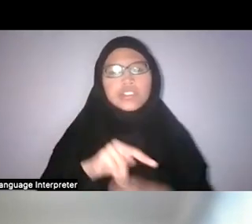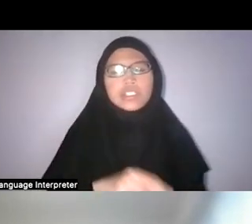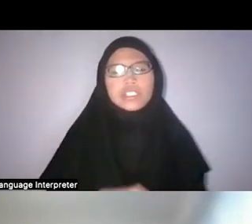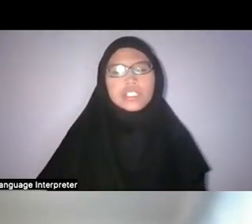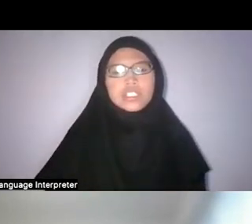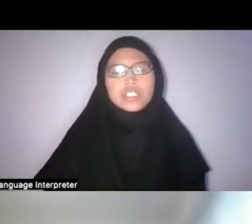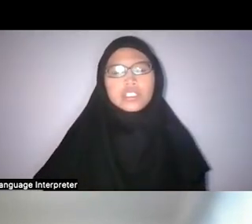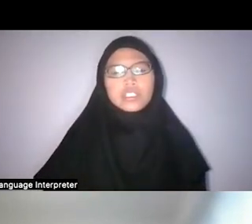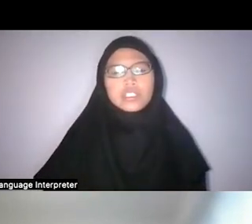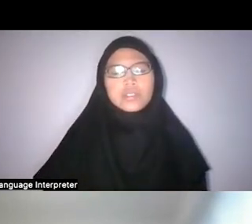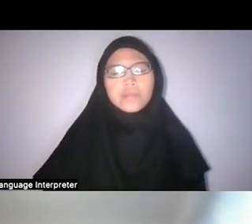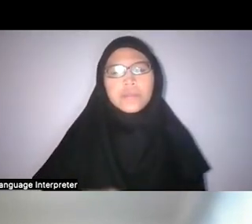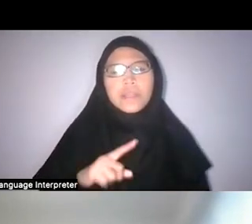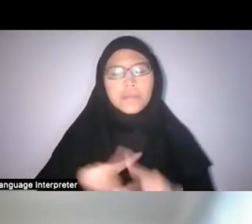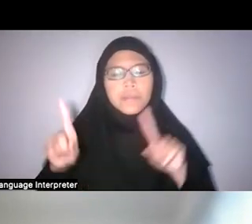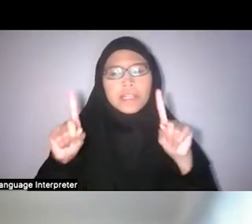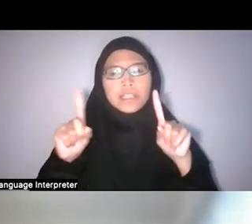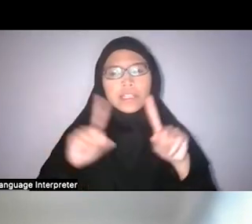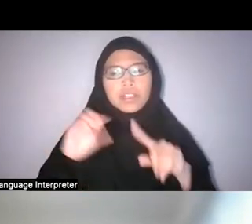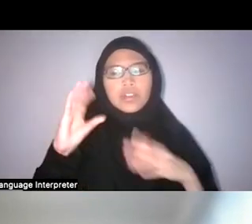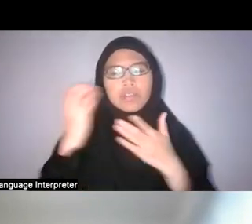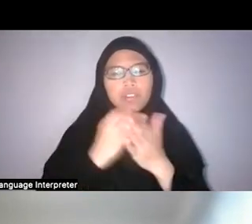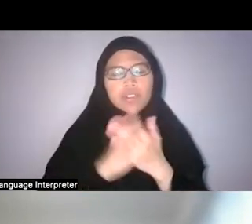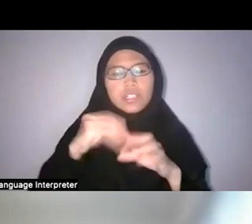But of course, in the context of that pre-industrial time,